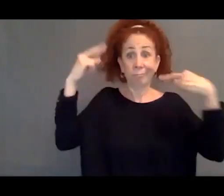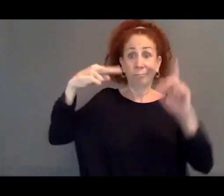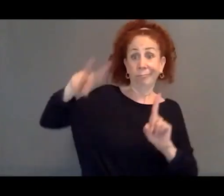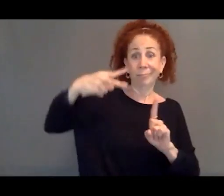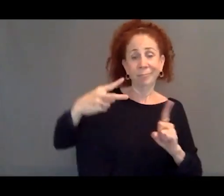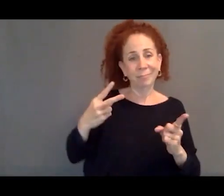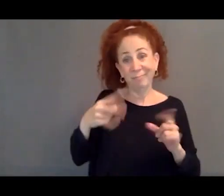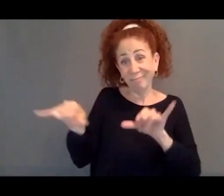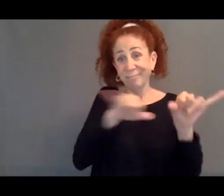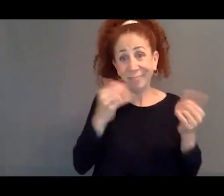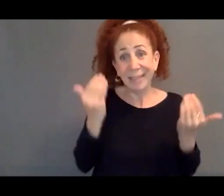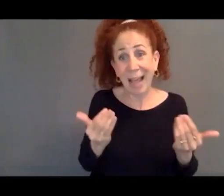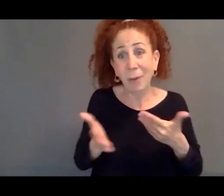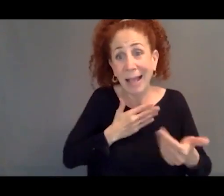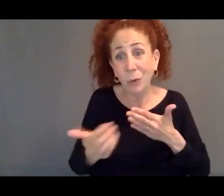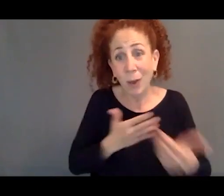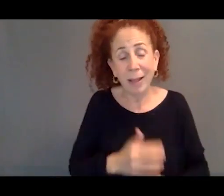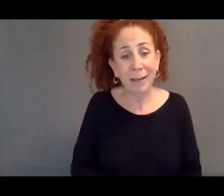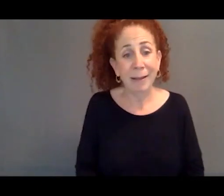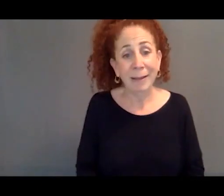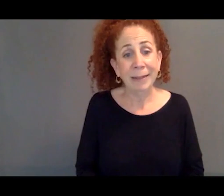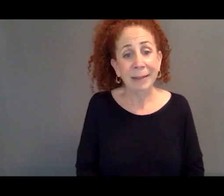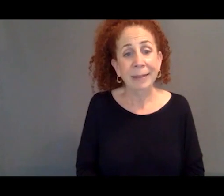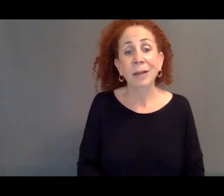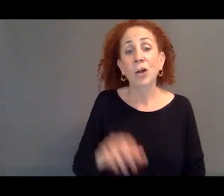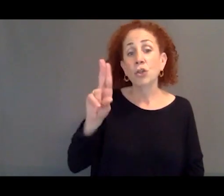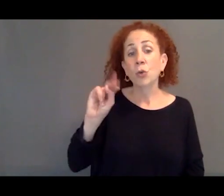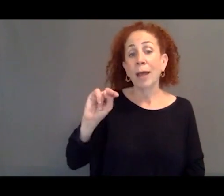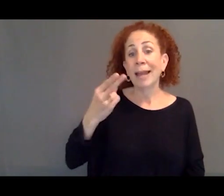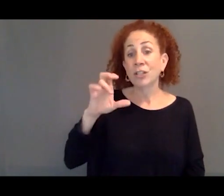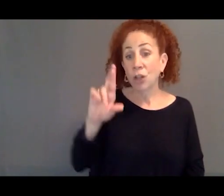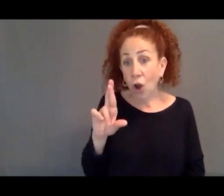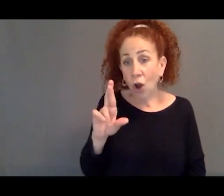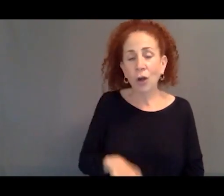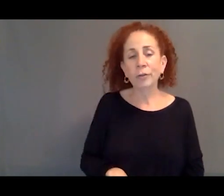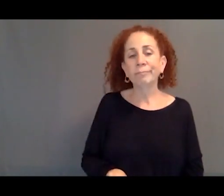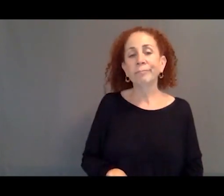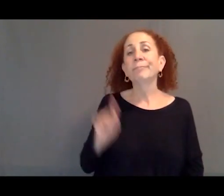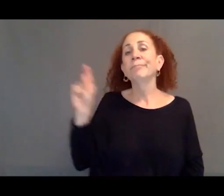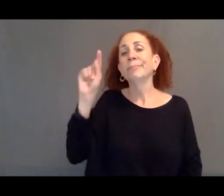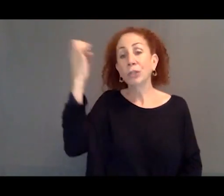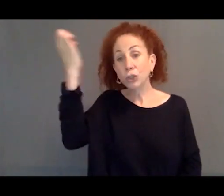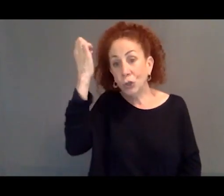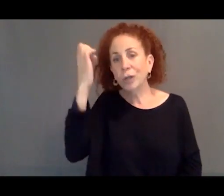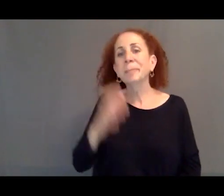And increasingly, UNHCR and certainly in Europe